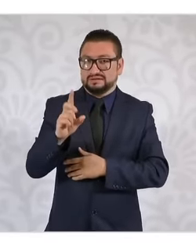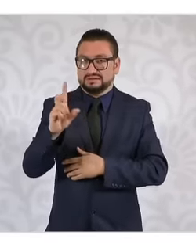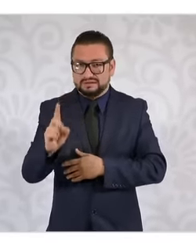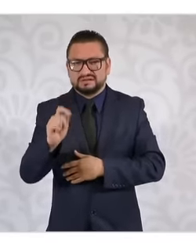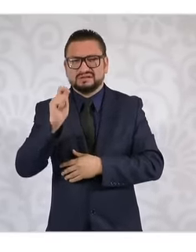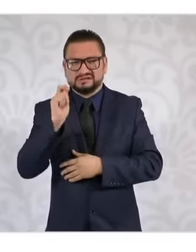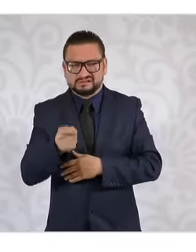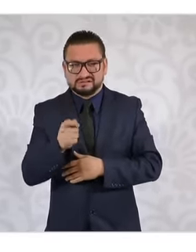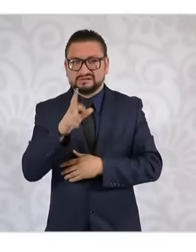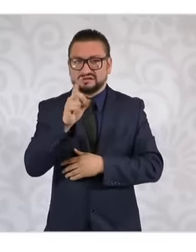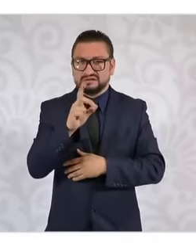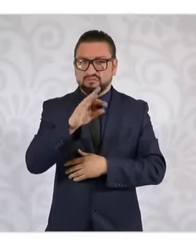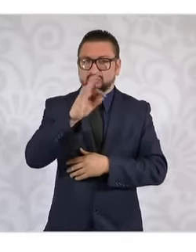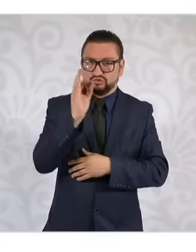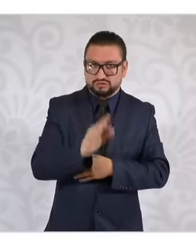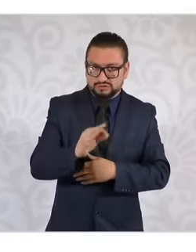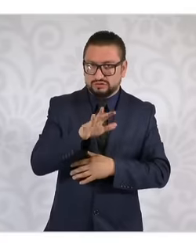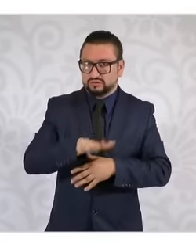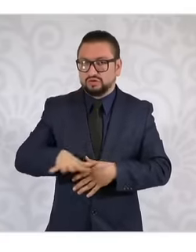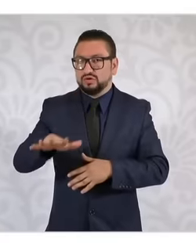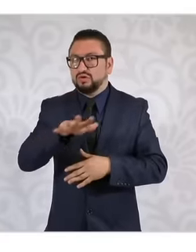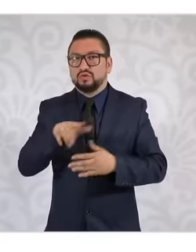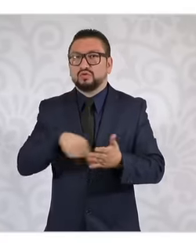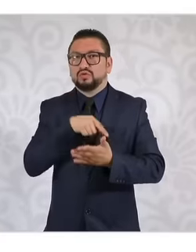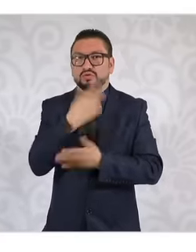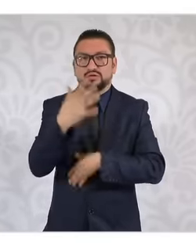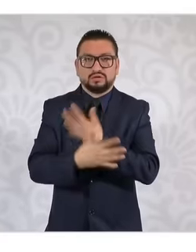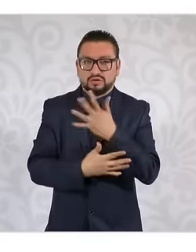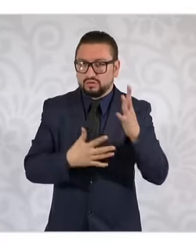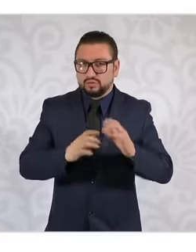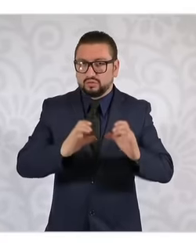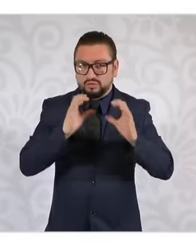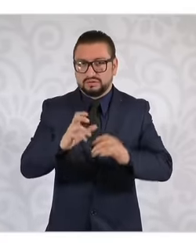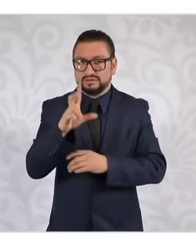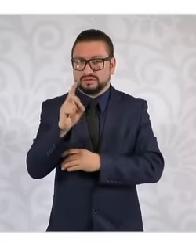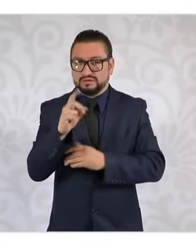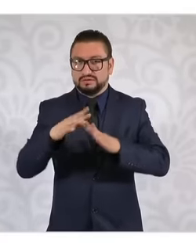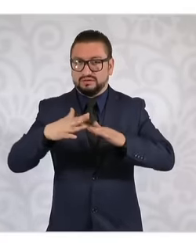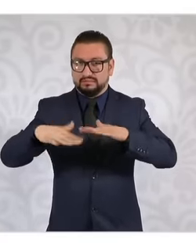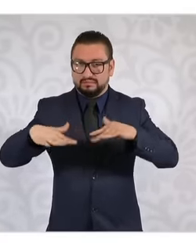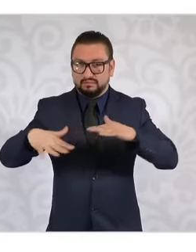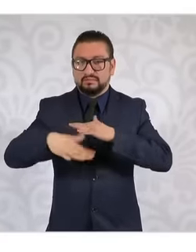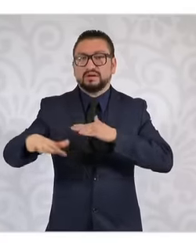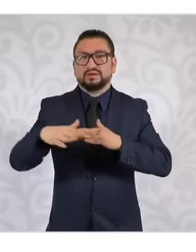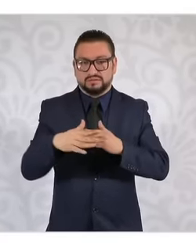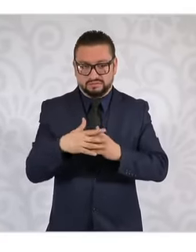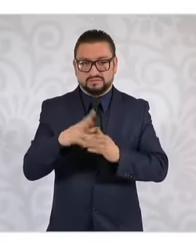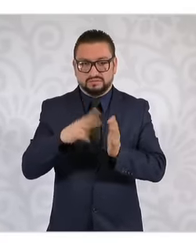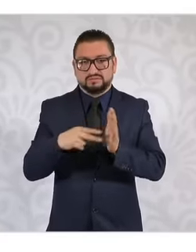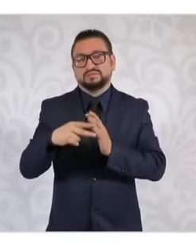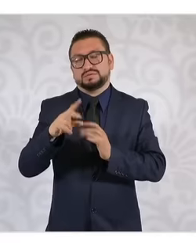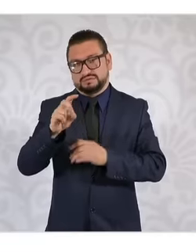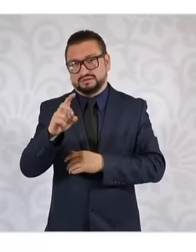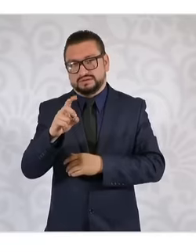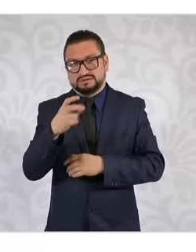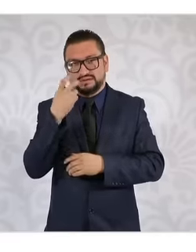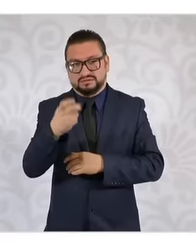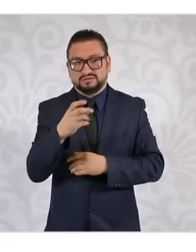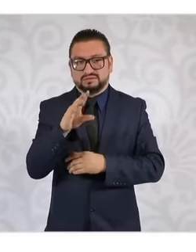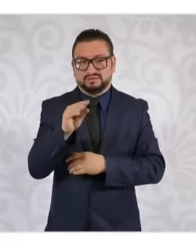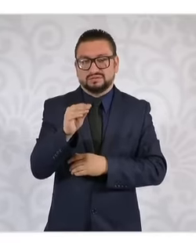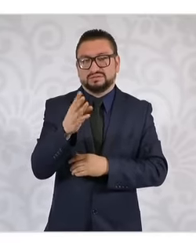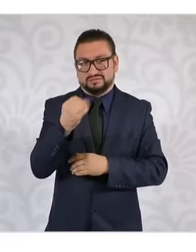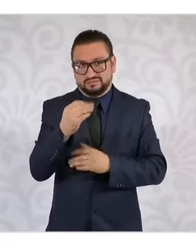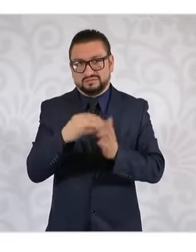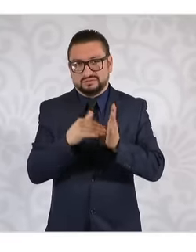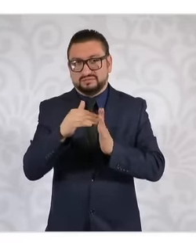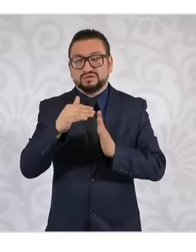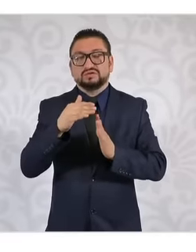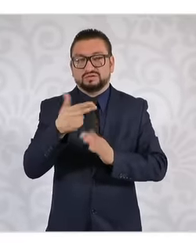30% of terrestrial 30 marine natural areas by 2030 then from 99 million hectares we can